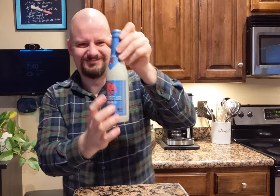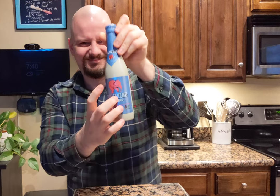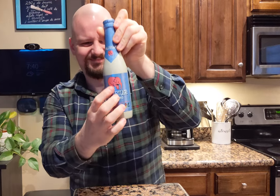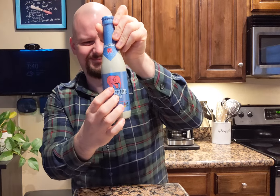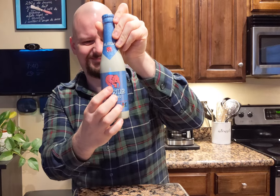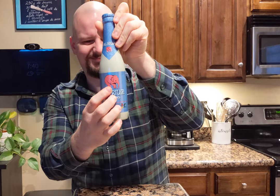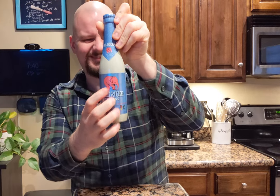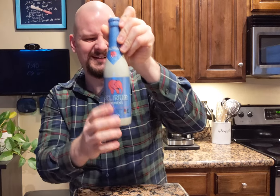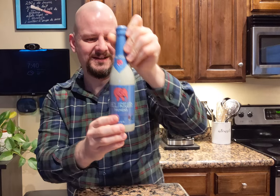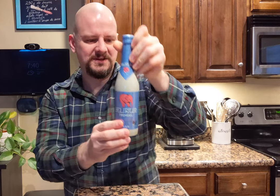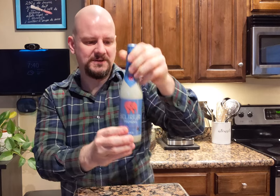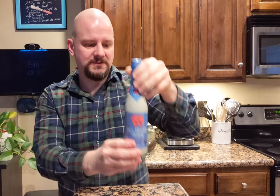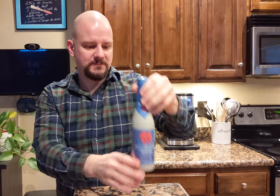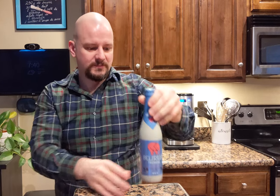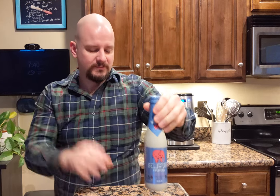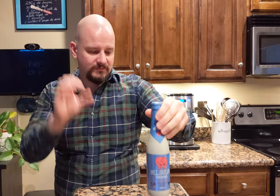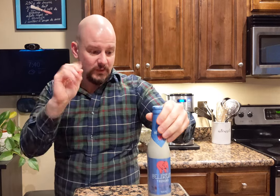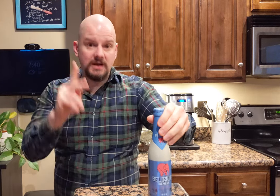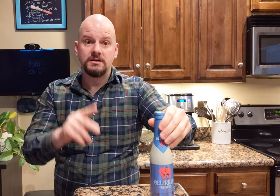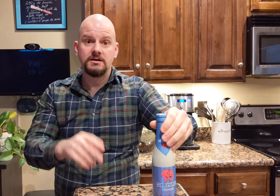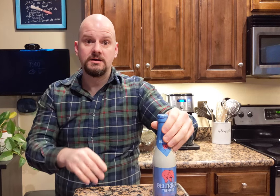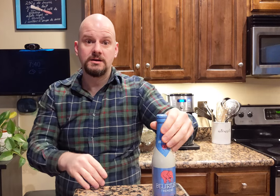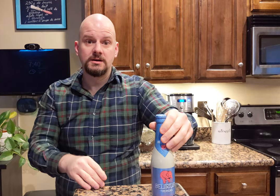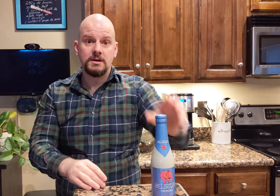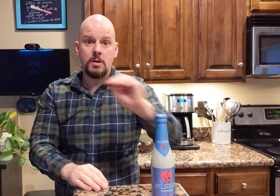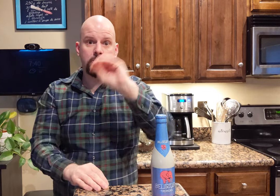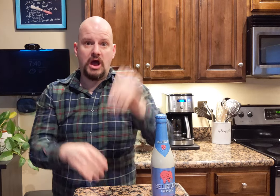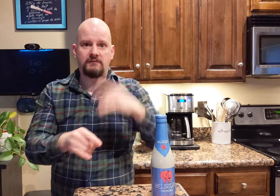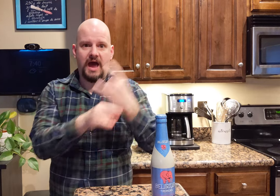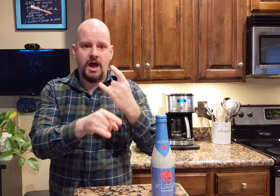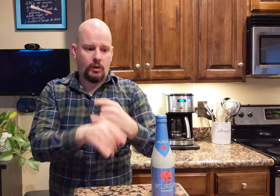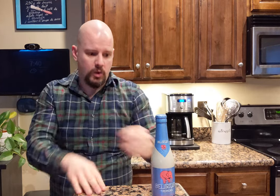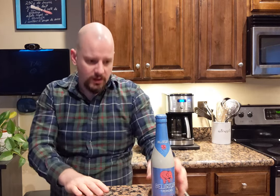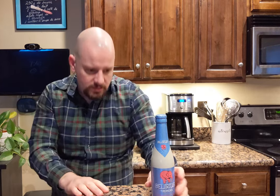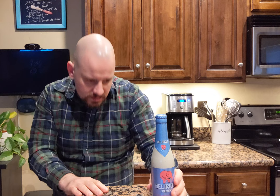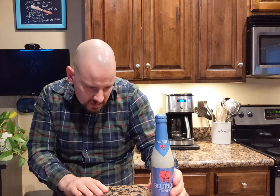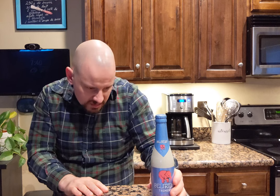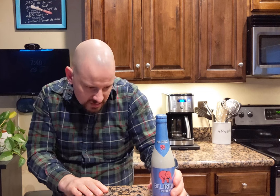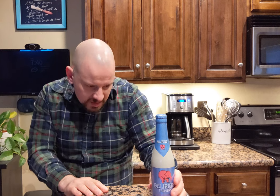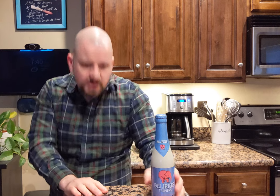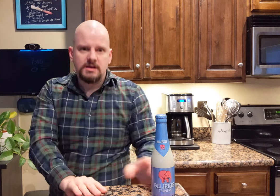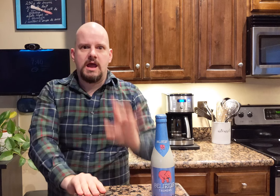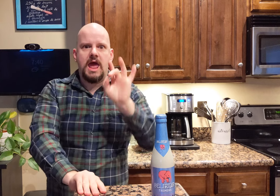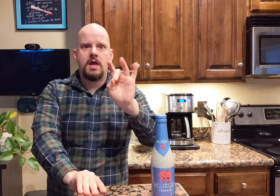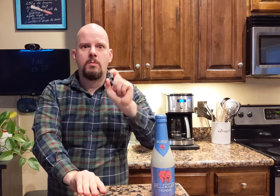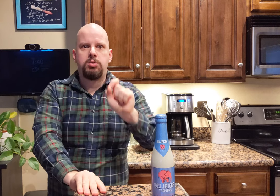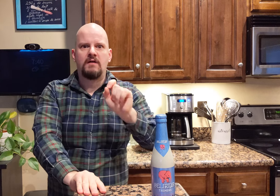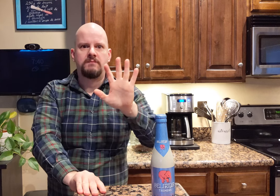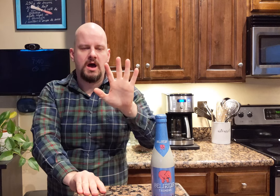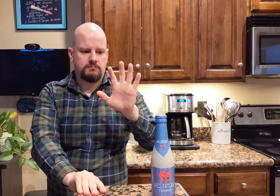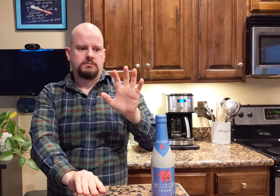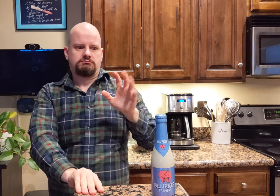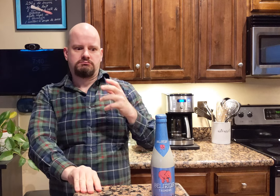Now, the alcoholic percentage is 8.5.